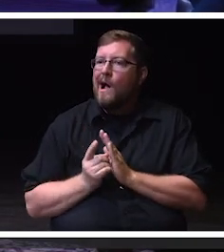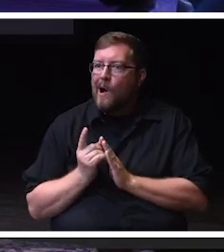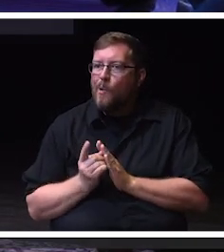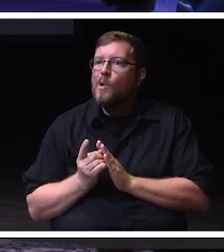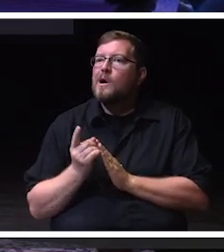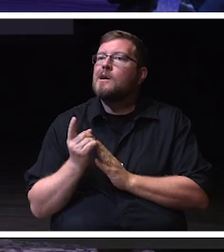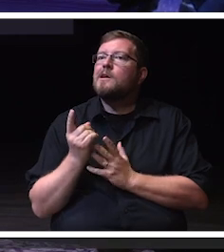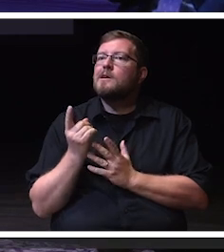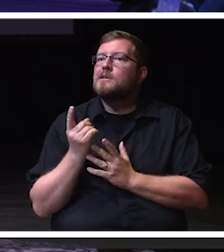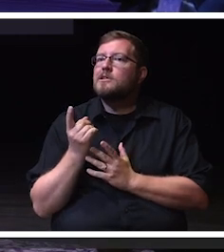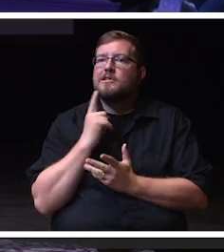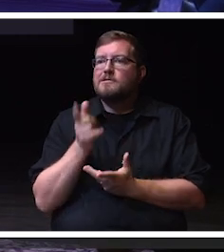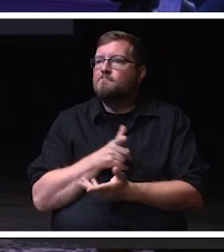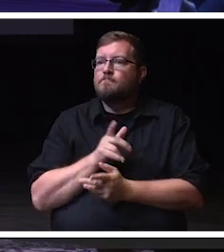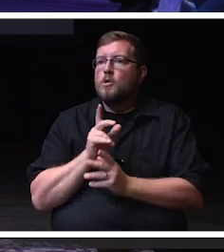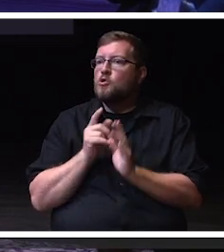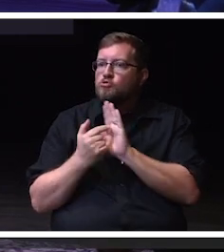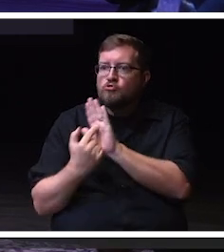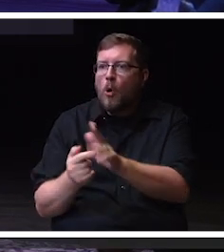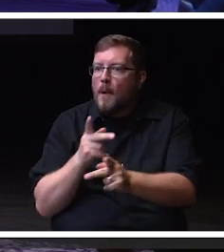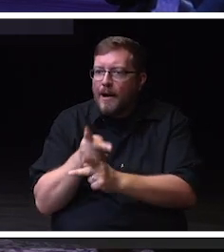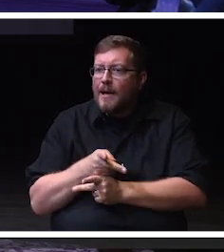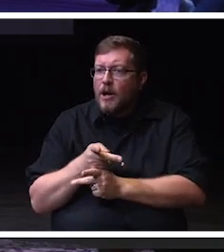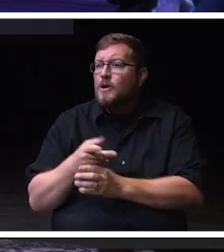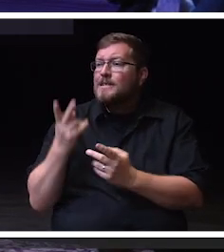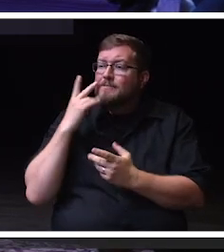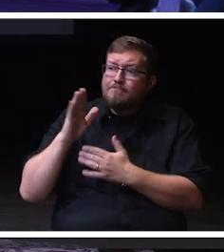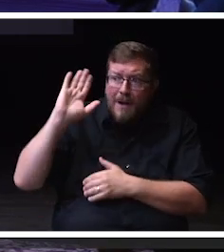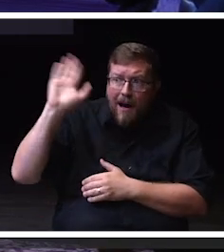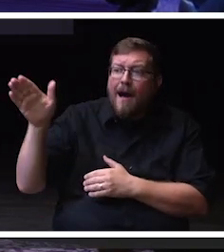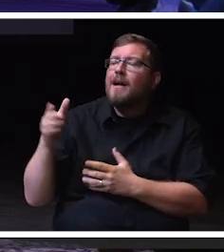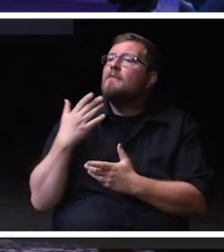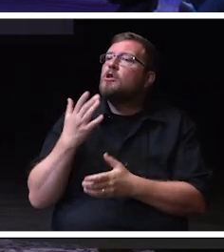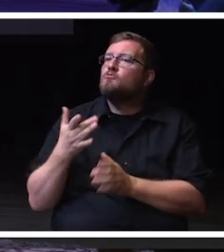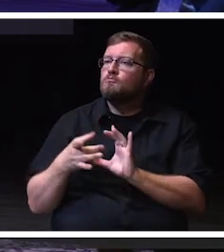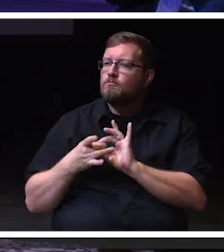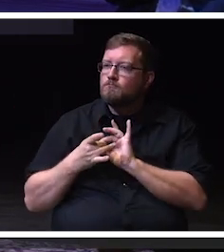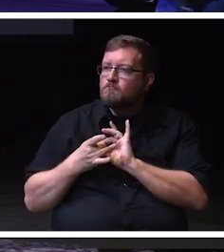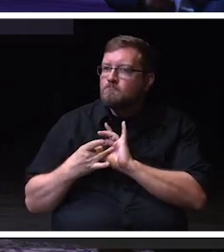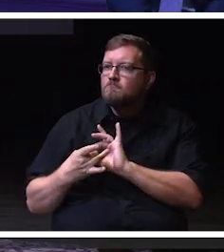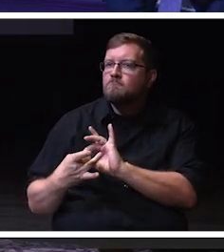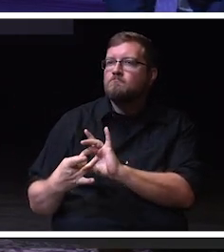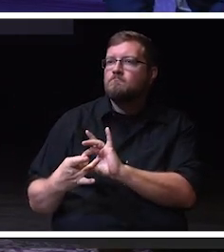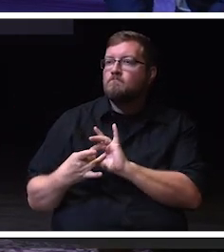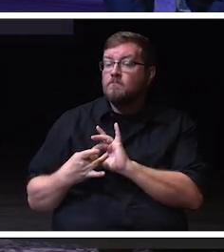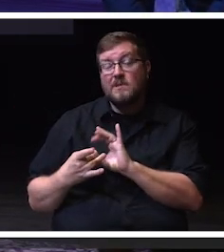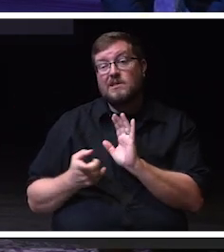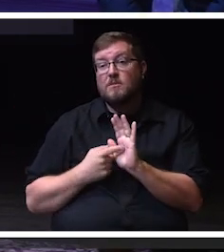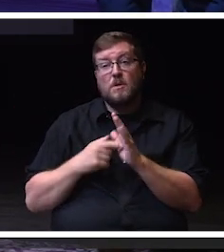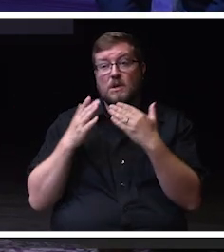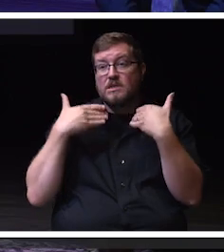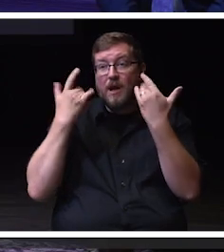and having that introduction, having that real connection because you never know, a smile could change a day. Yeah, I would